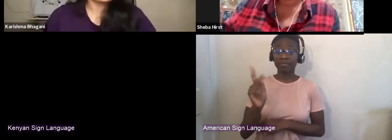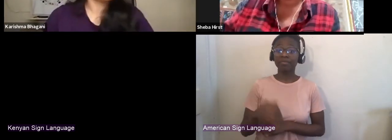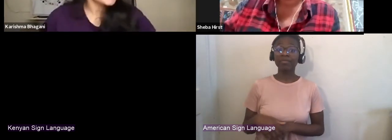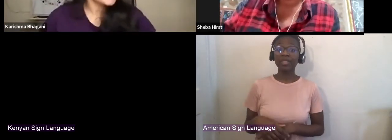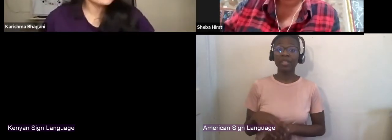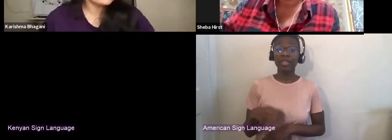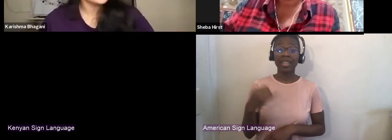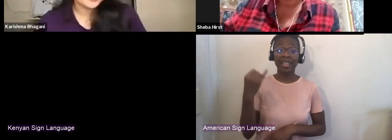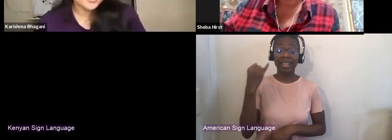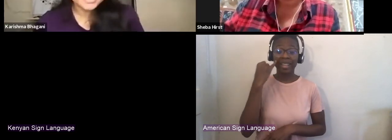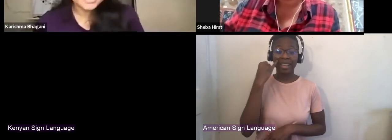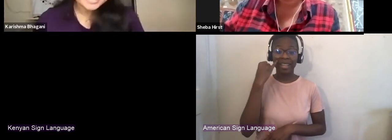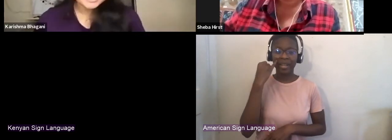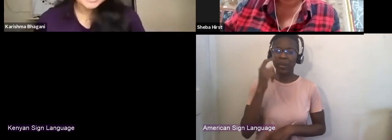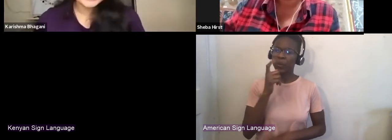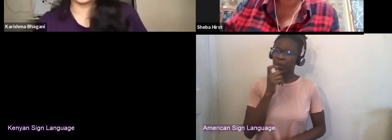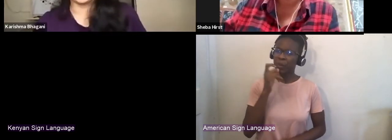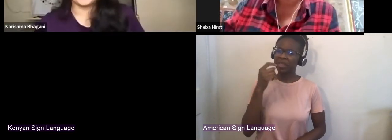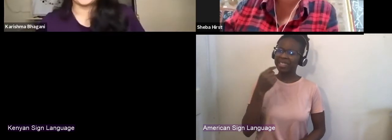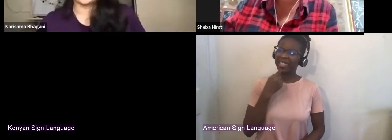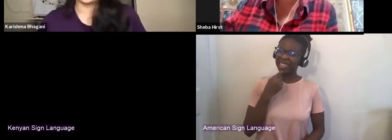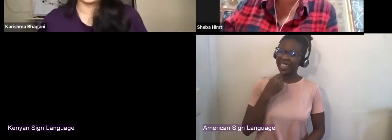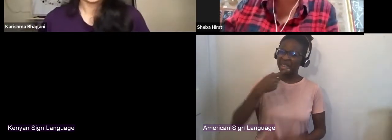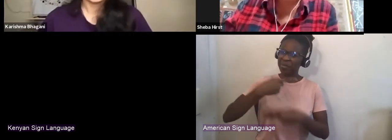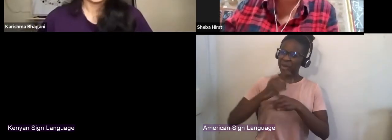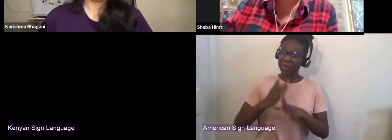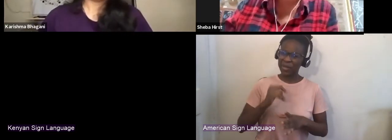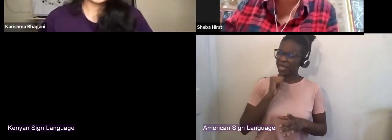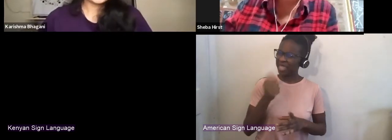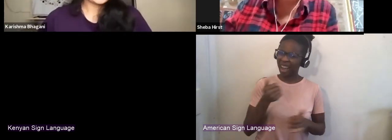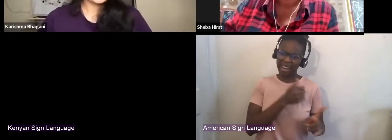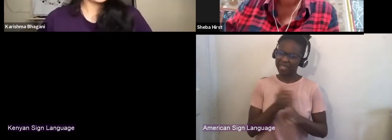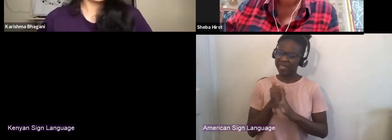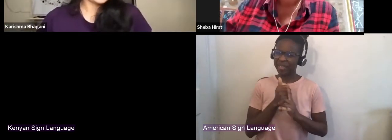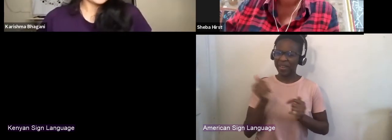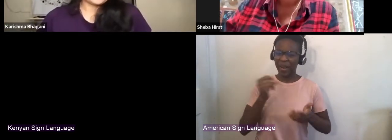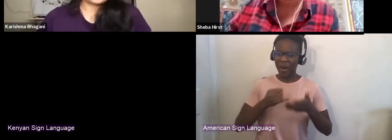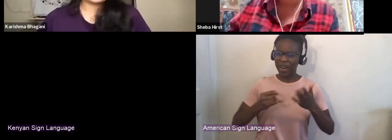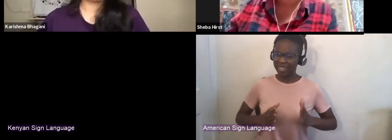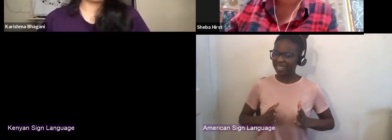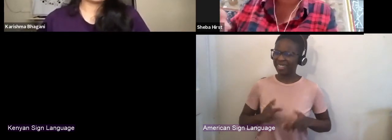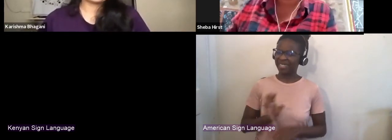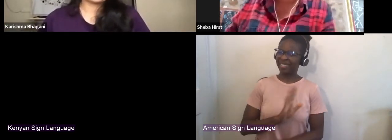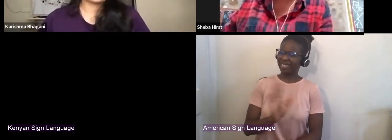who said producers were not artists. Who said that? The biggest of them are artists.